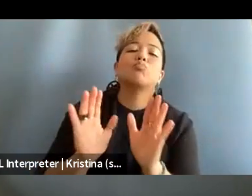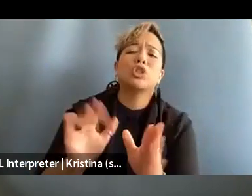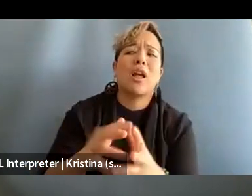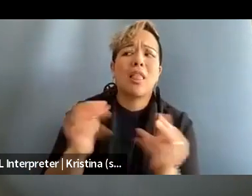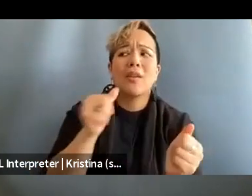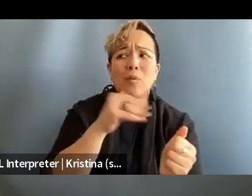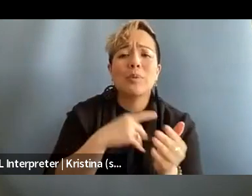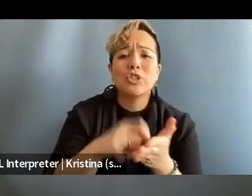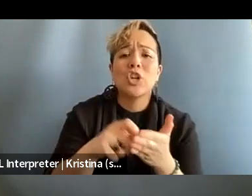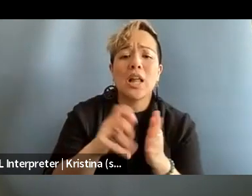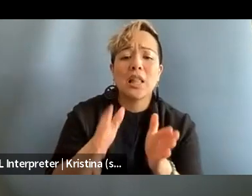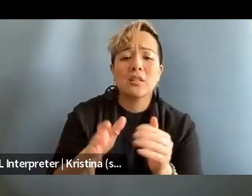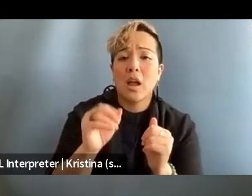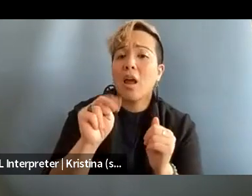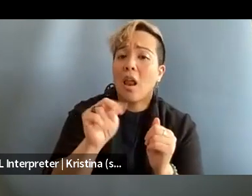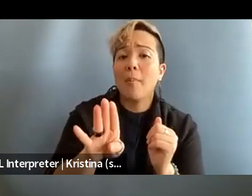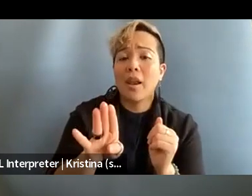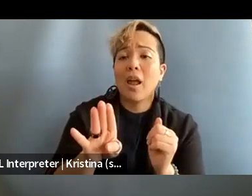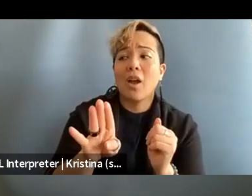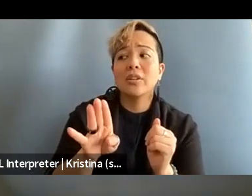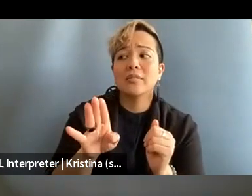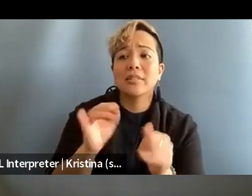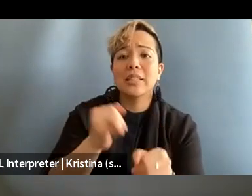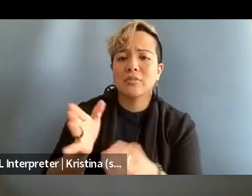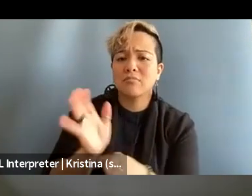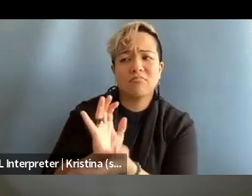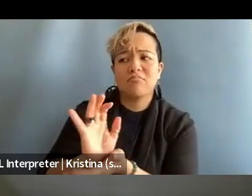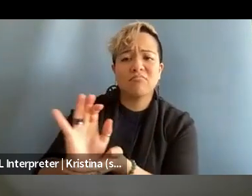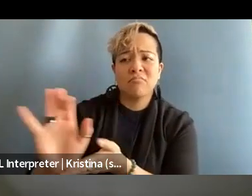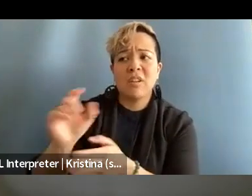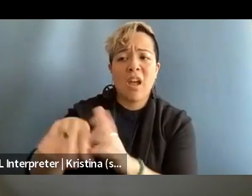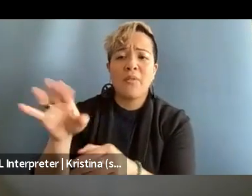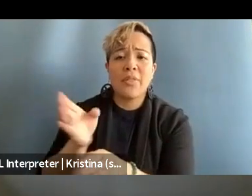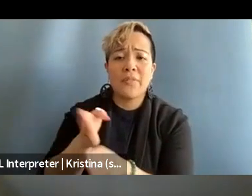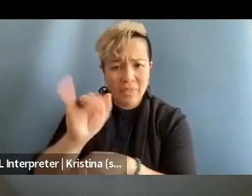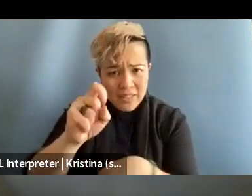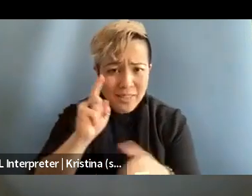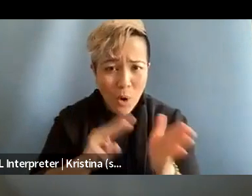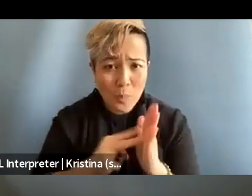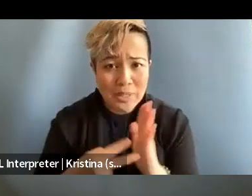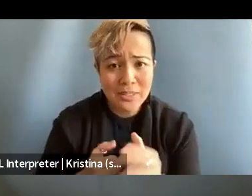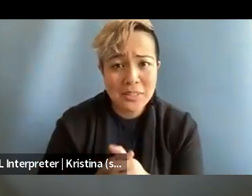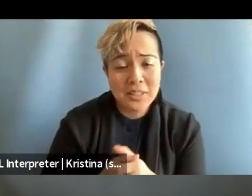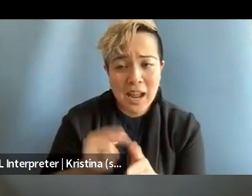journalists and non-binary individuals out of the field. And this is the purpose, like this is as Elisa said as well,